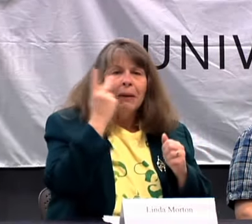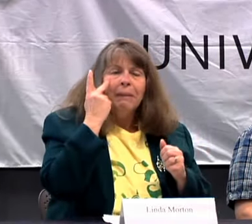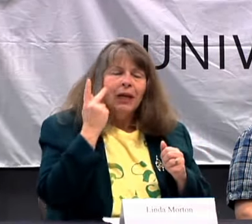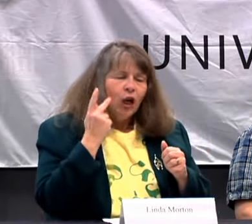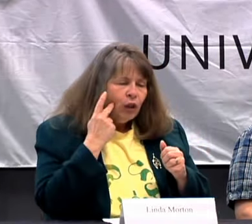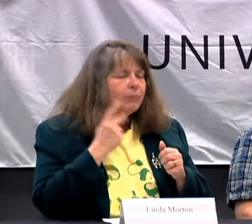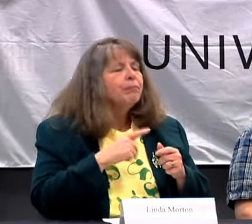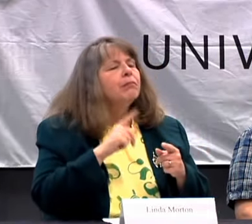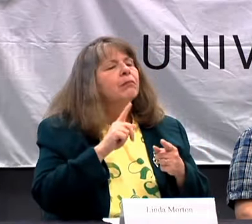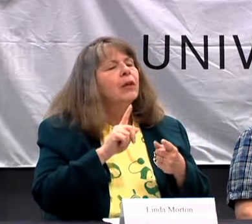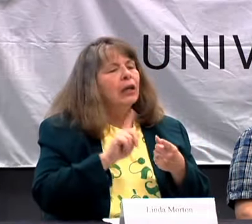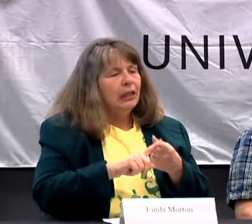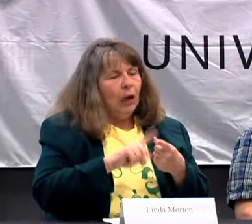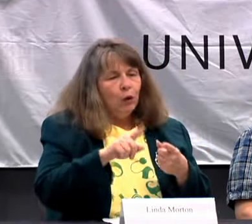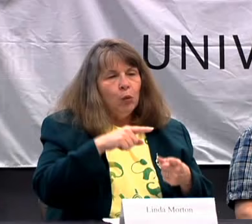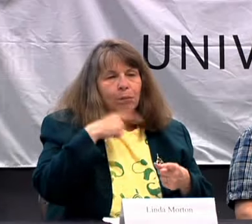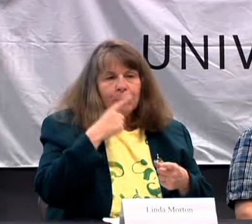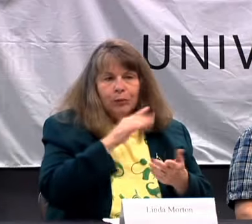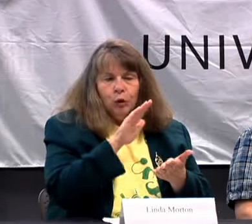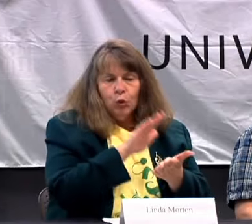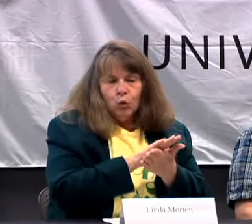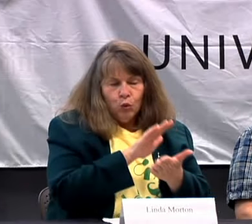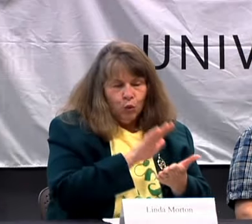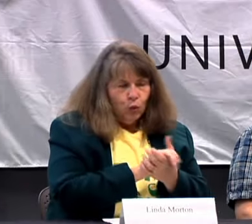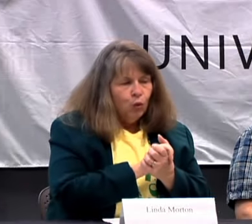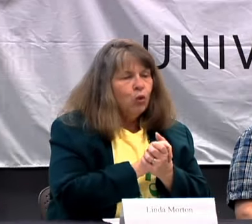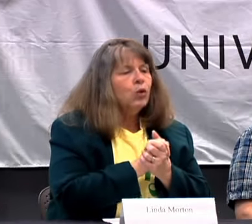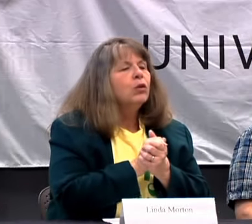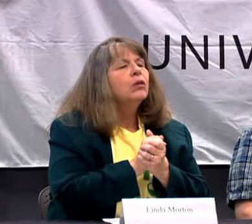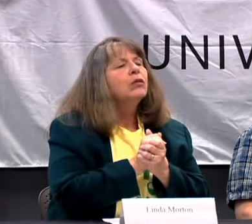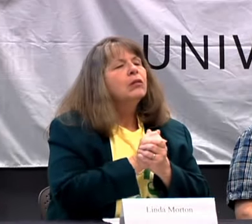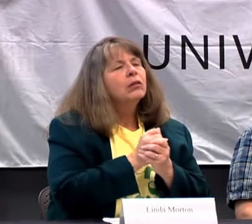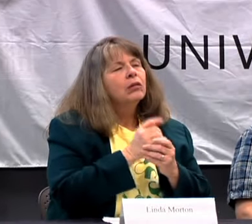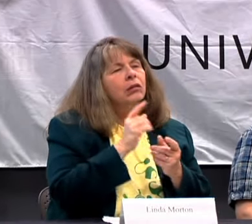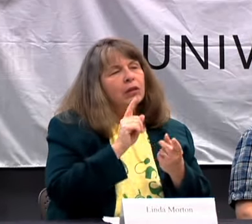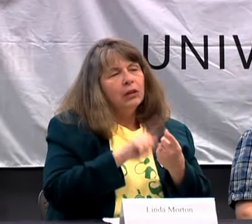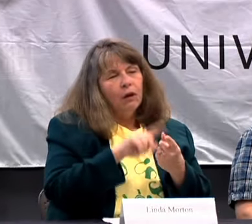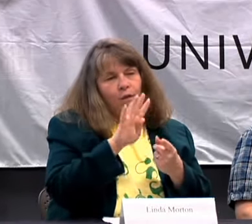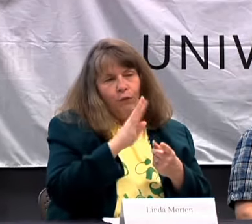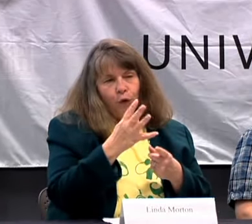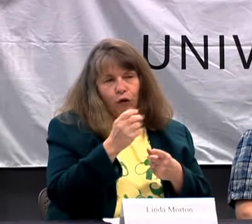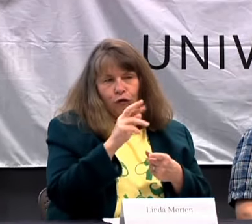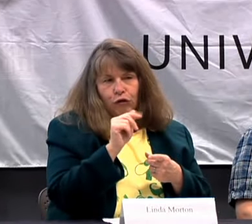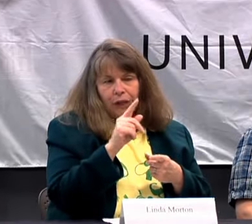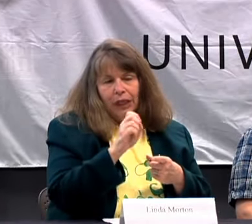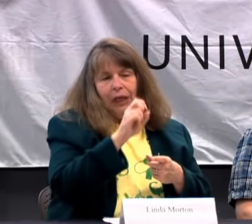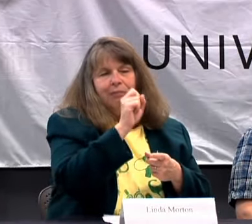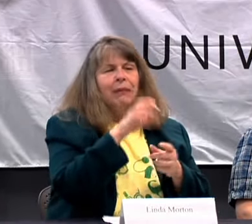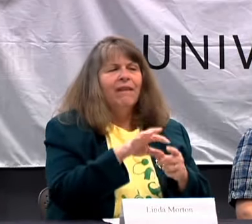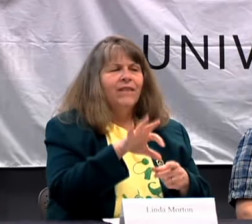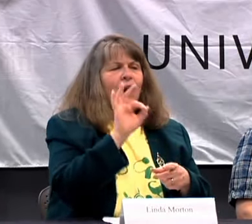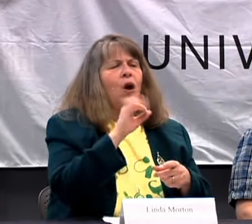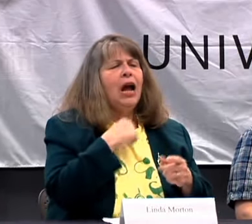QUESTIONS. I WENT TO A PUBLIC SCHOOL. AND THEN 4TH GRADE THEY